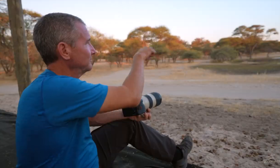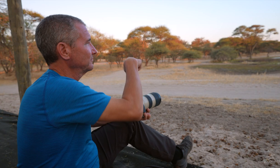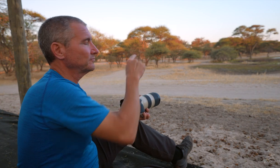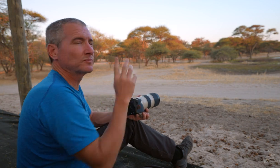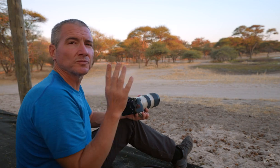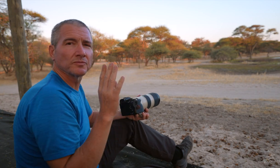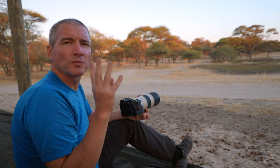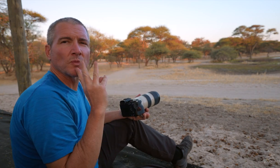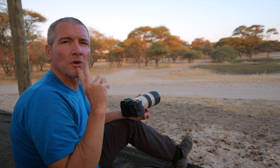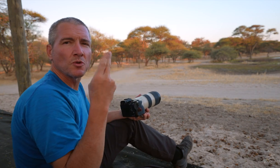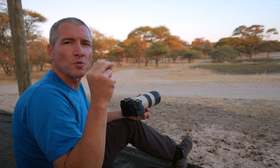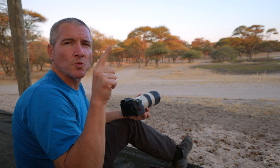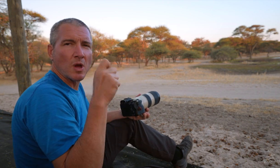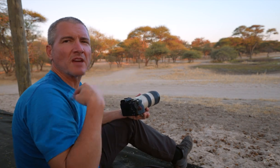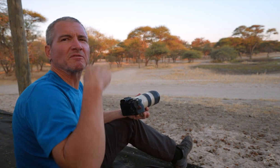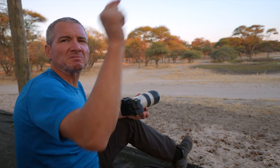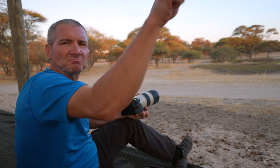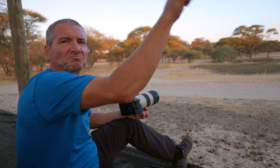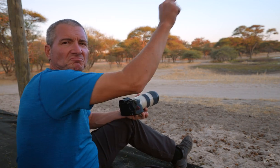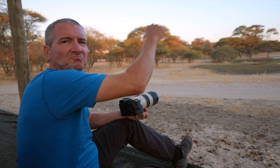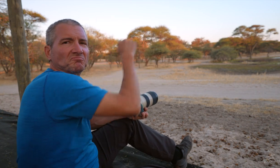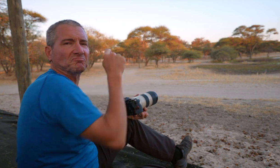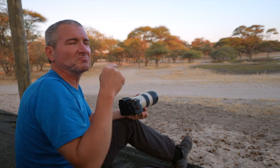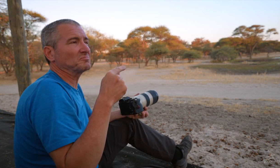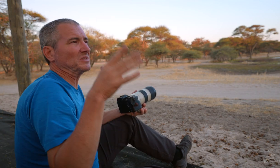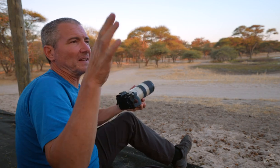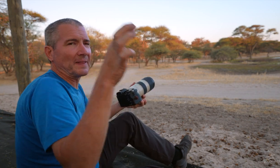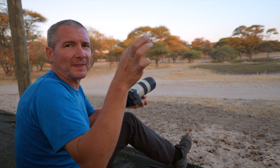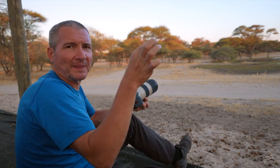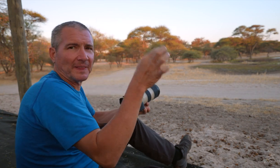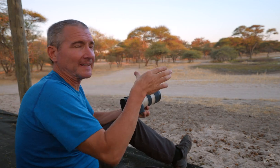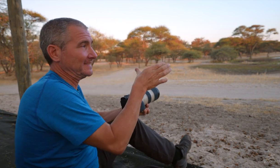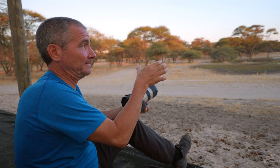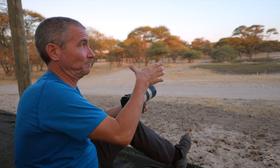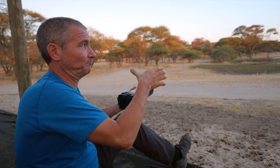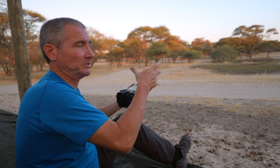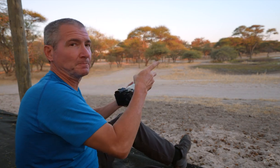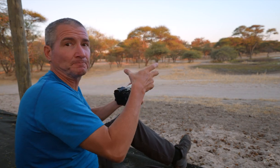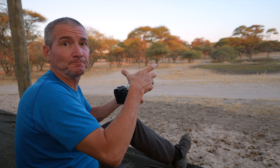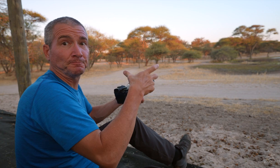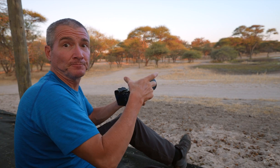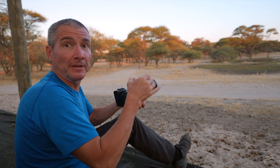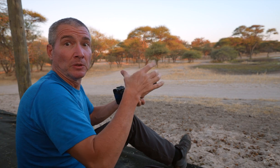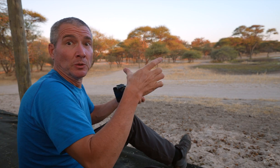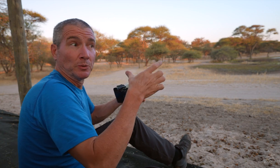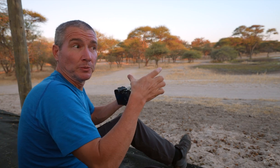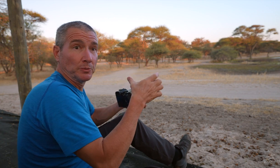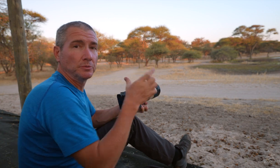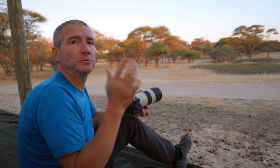There are several more waterholes like this one everywhere. When the water dries up,